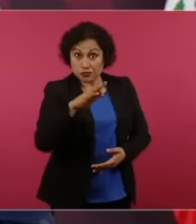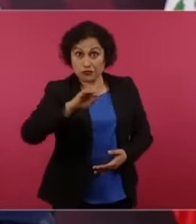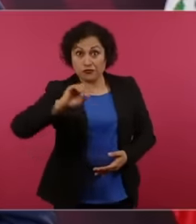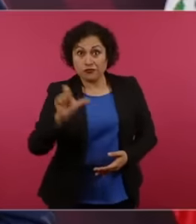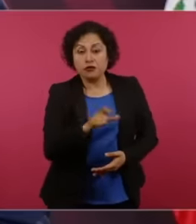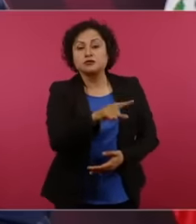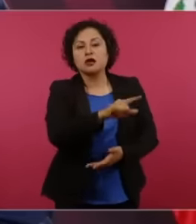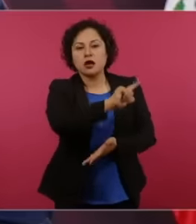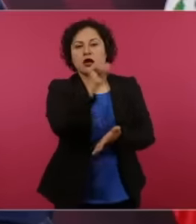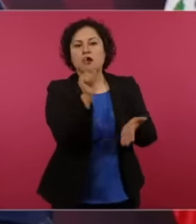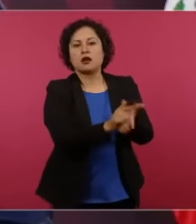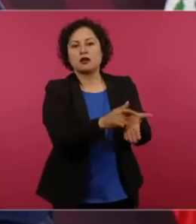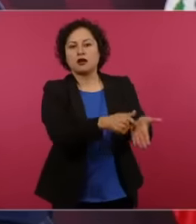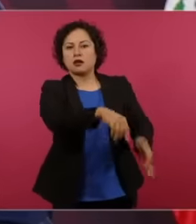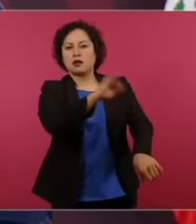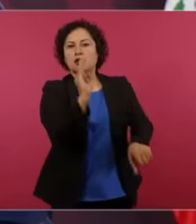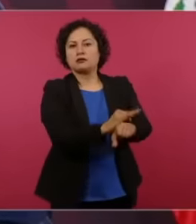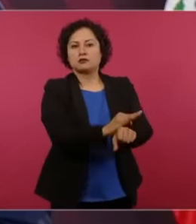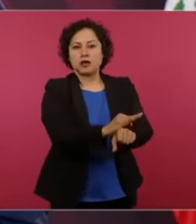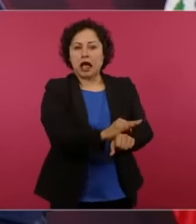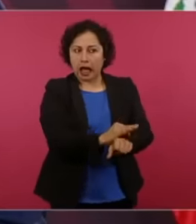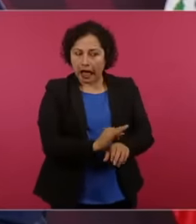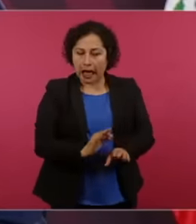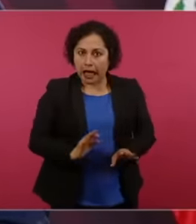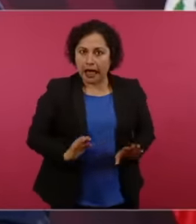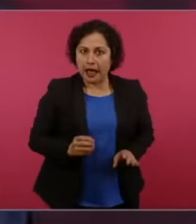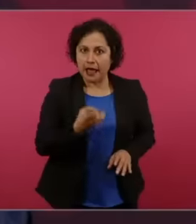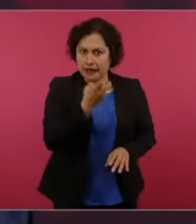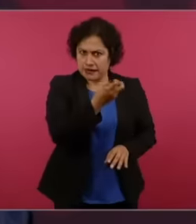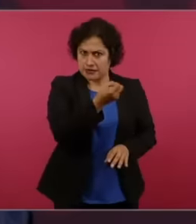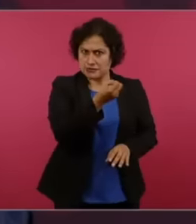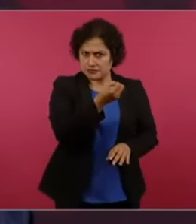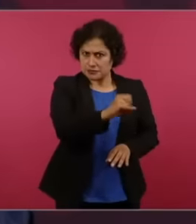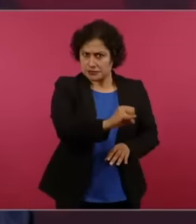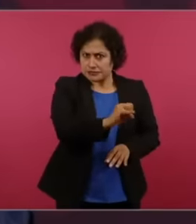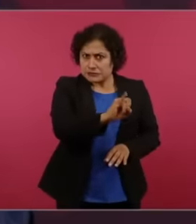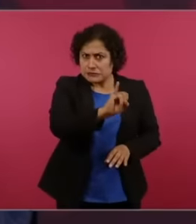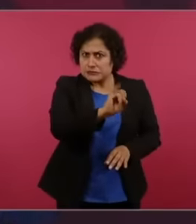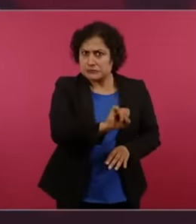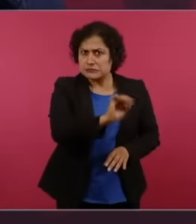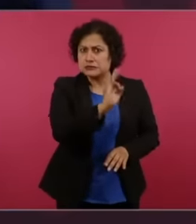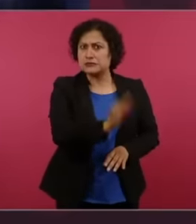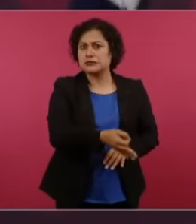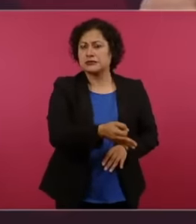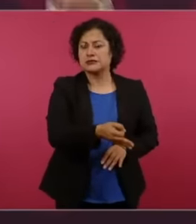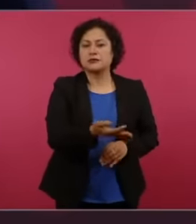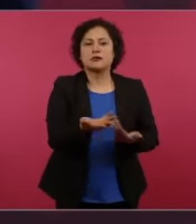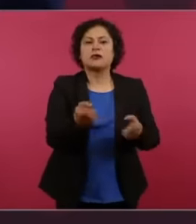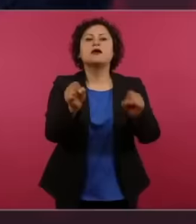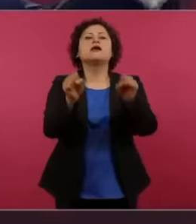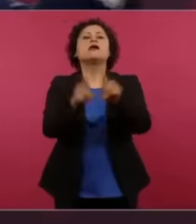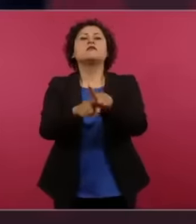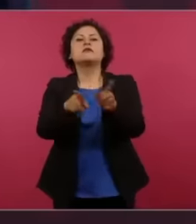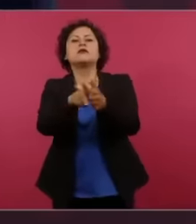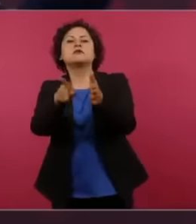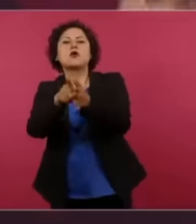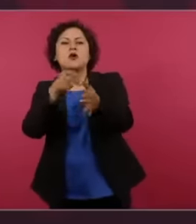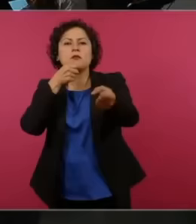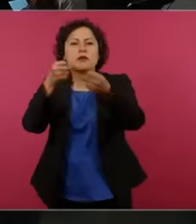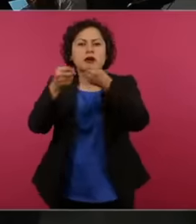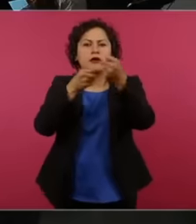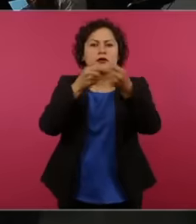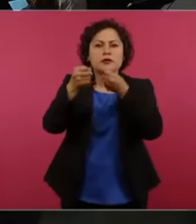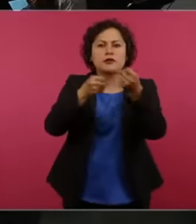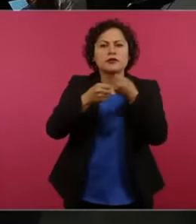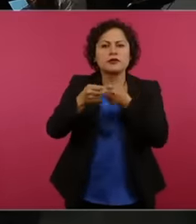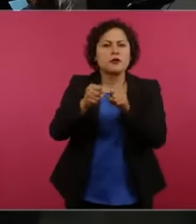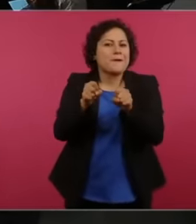for the media to manipulate information from the same power mafia, keeping